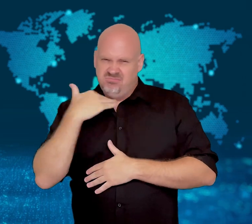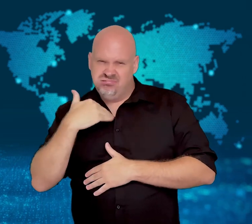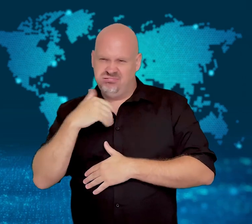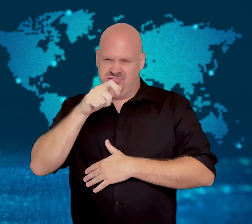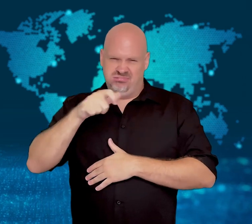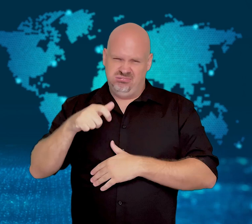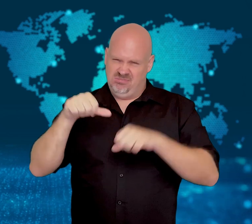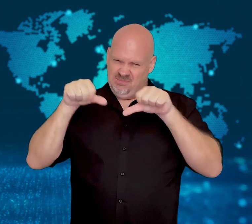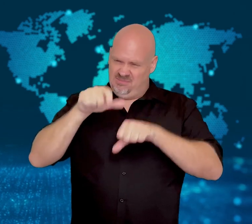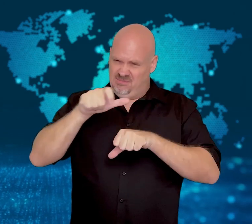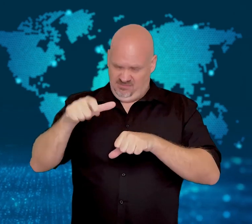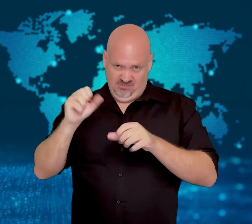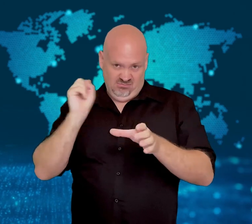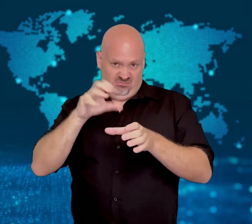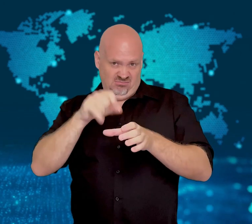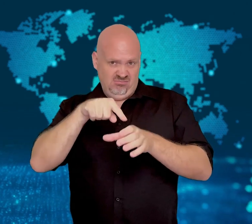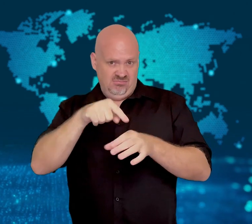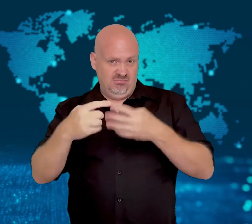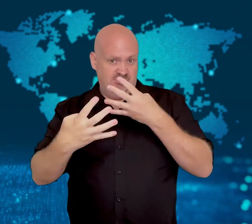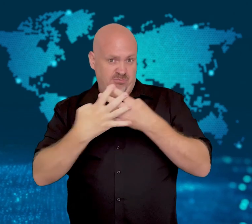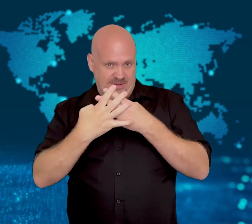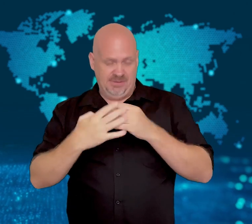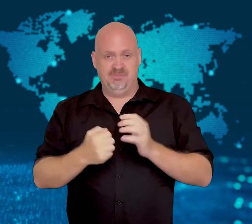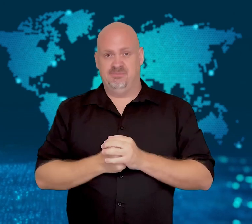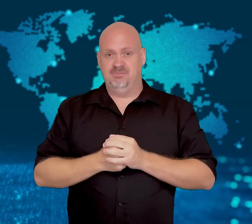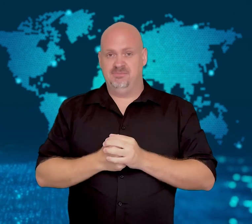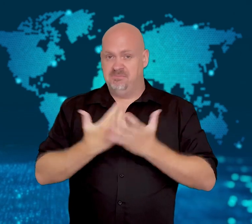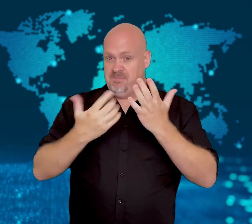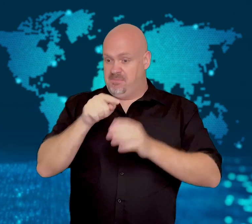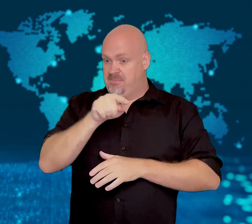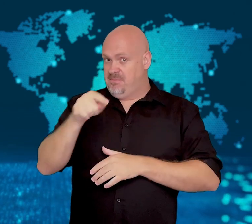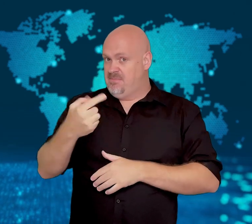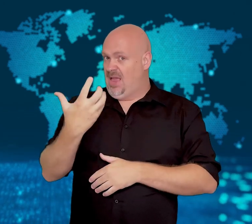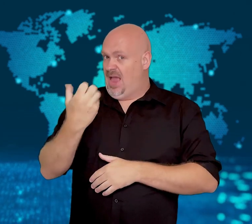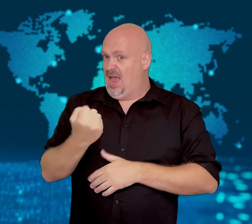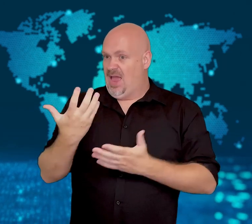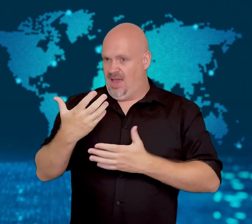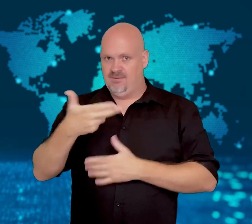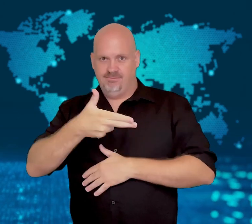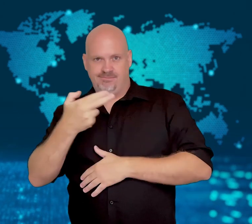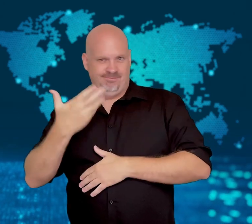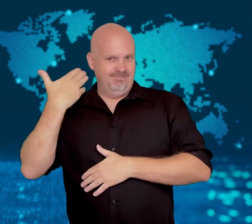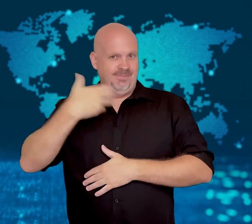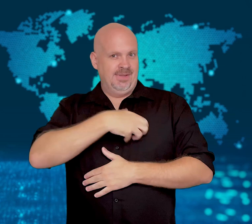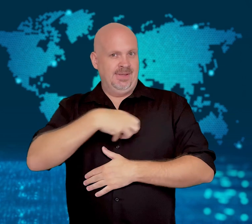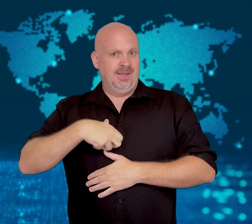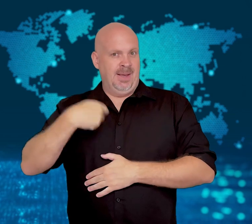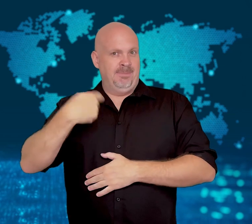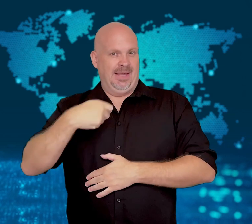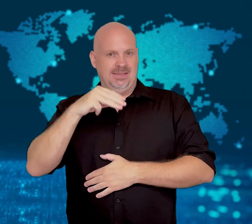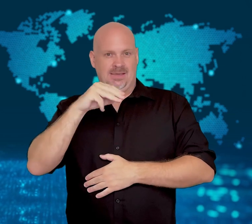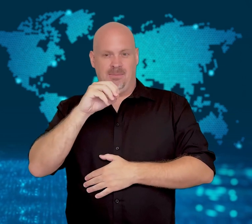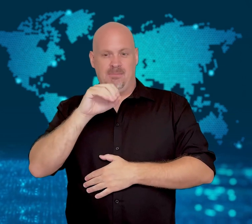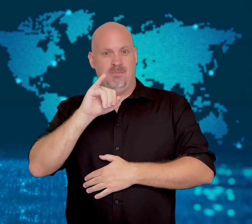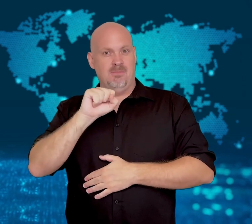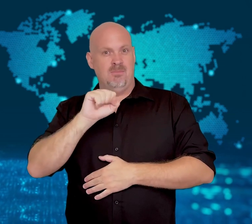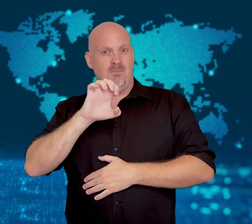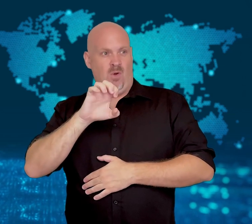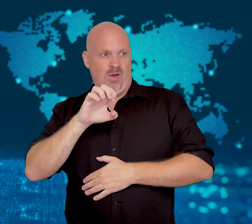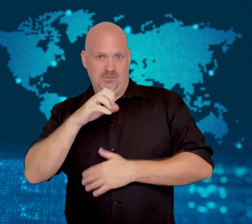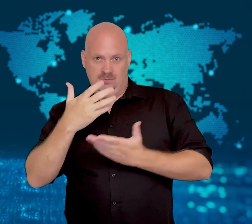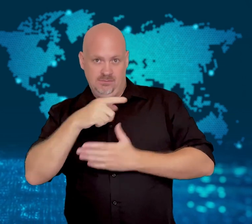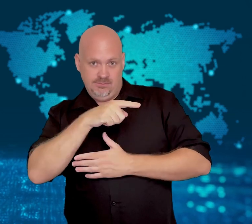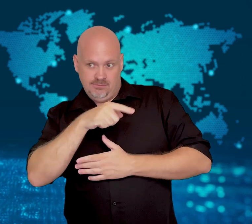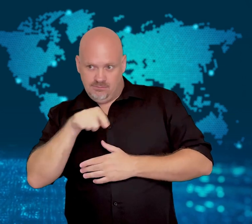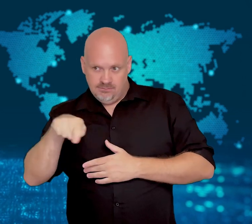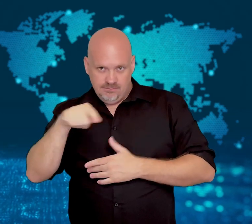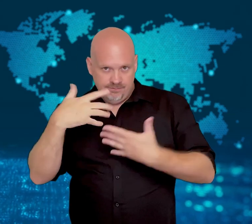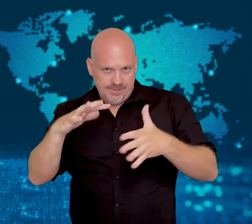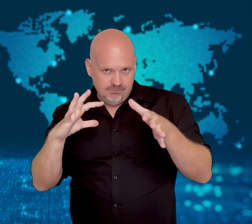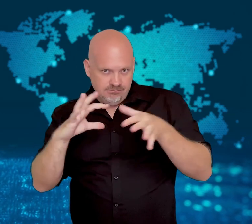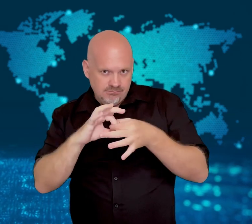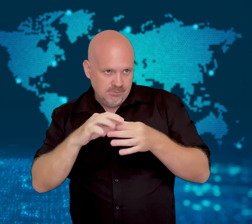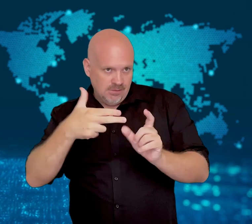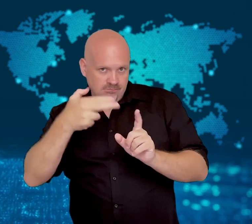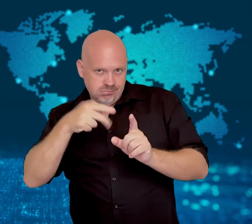The prison houses some of Haiti's most dangerous criminals, including